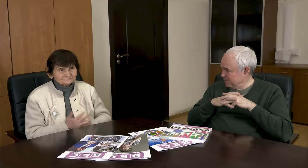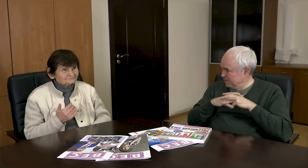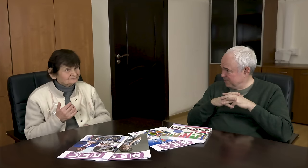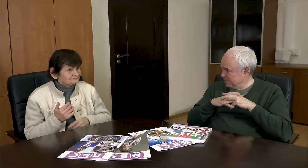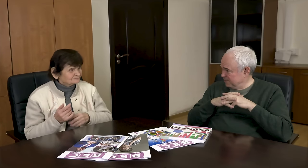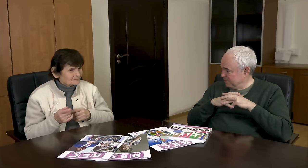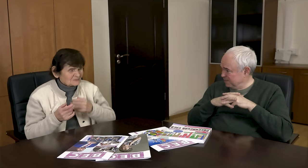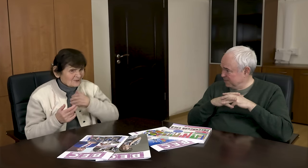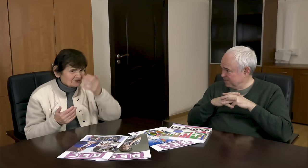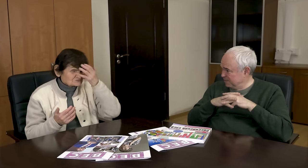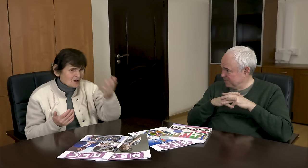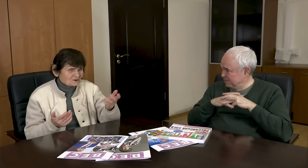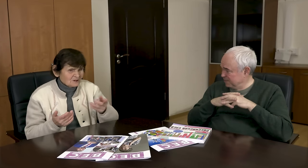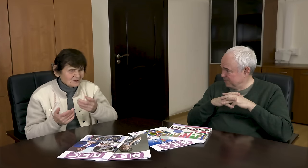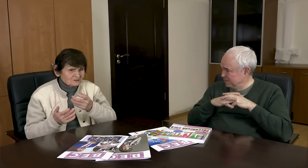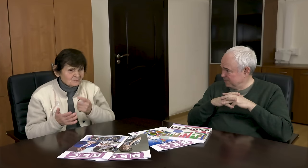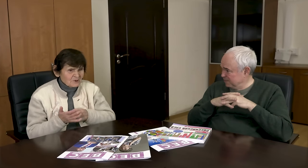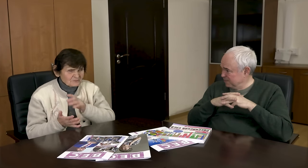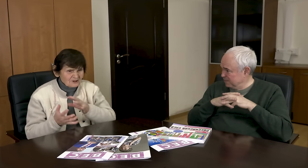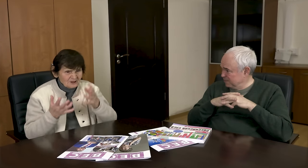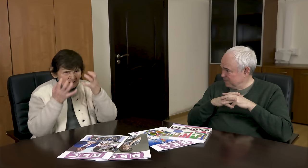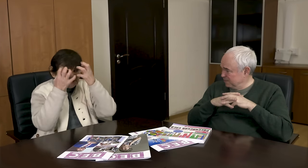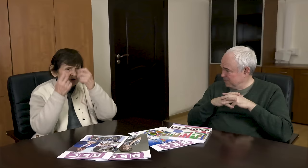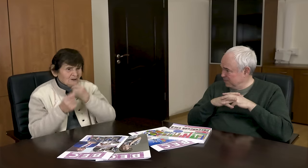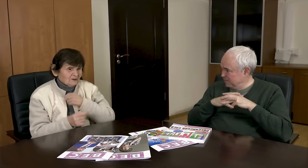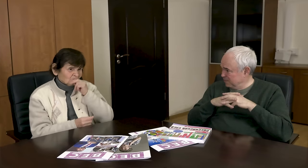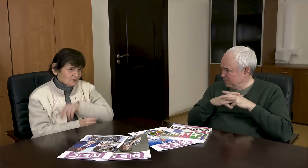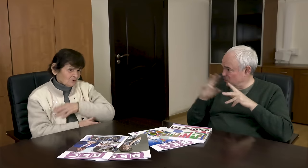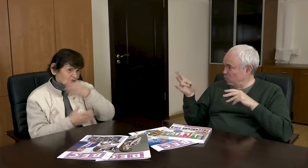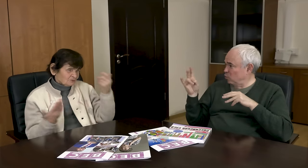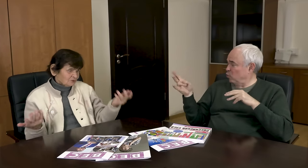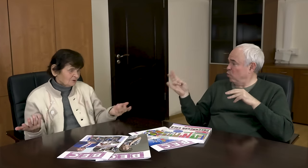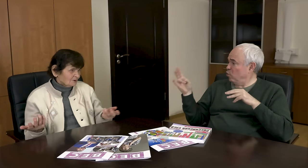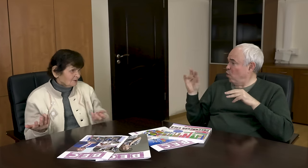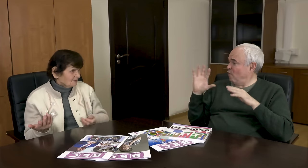I didn't know. It is not my fault.